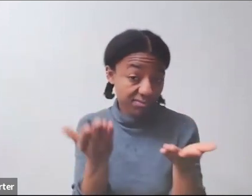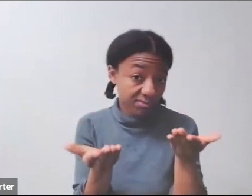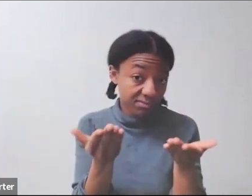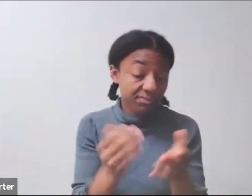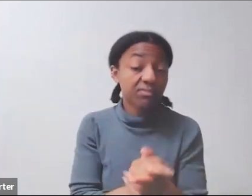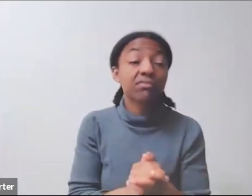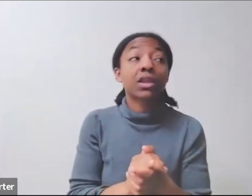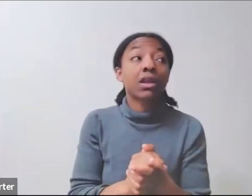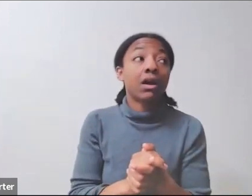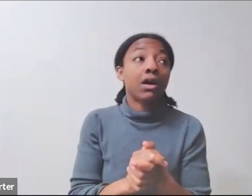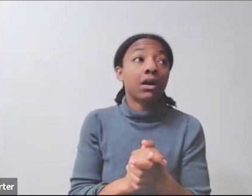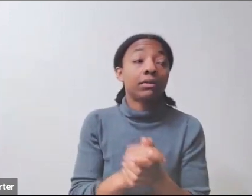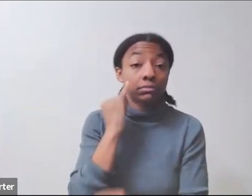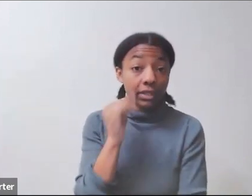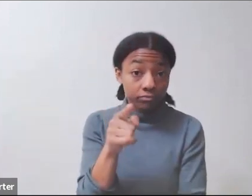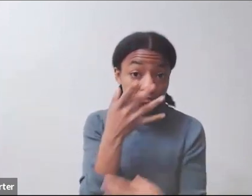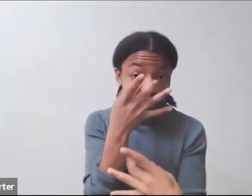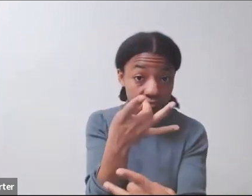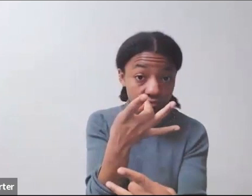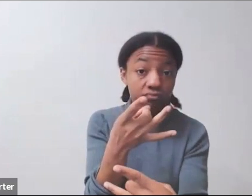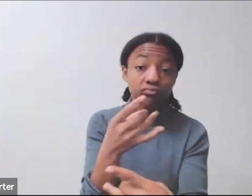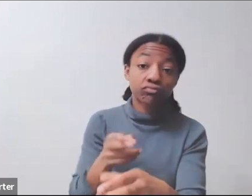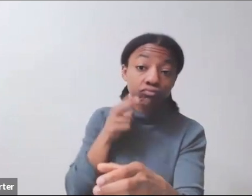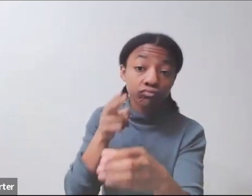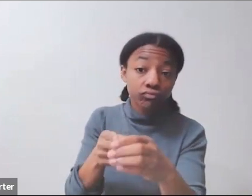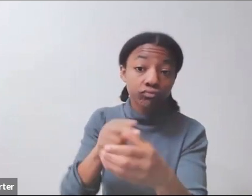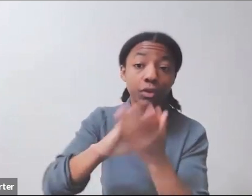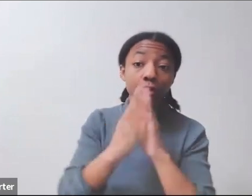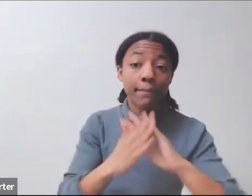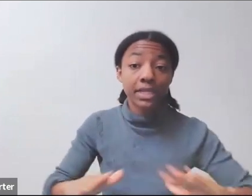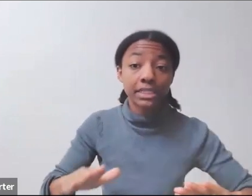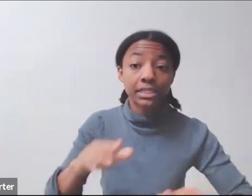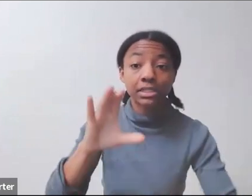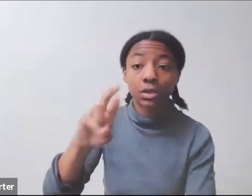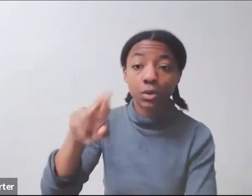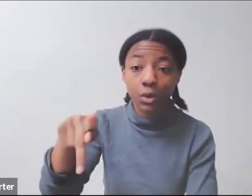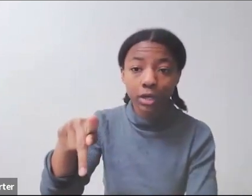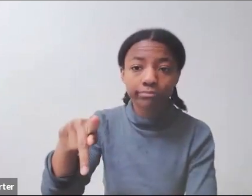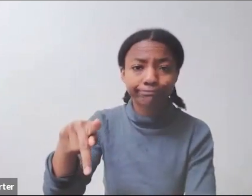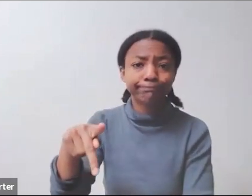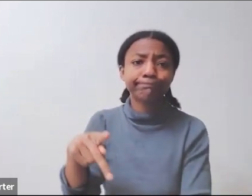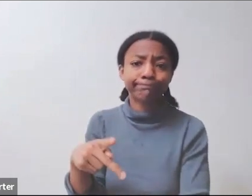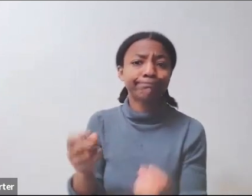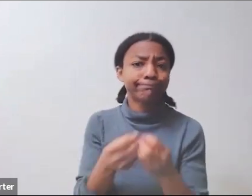for Peace Corps, that there always seem to be opportunities to work for Peace Corps, but only for a very short period of time.